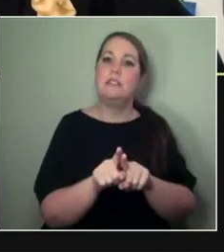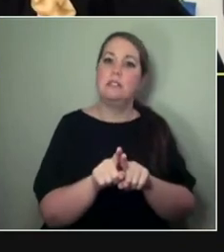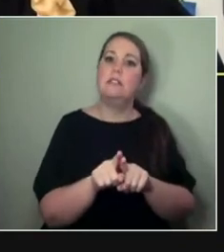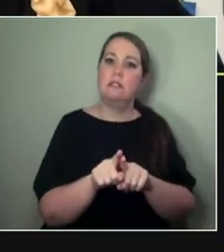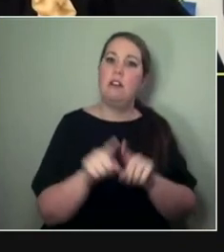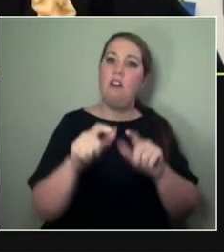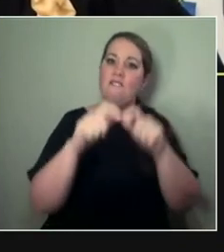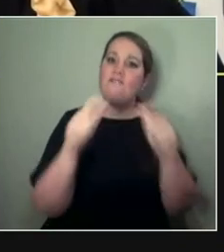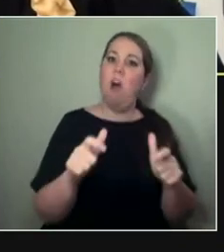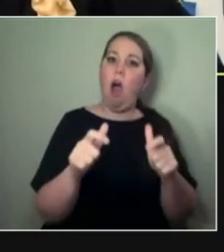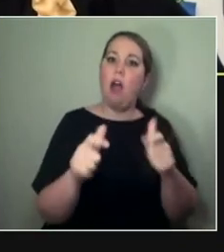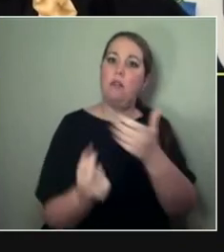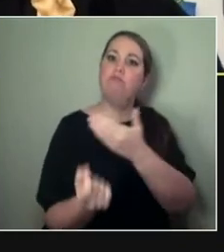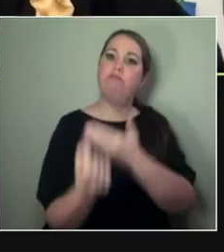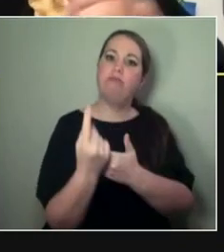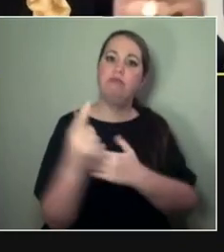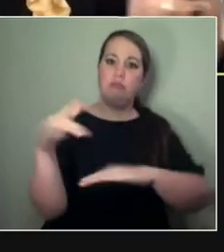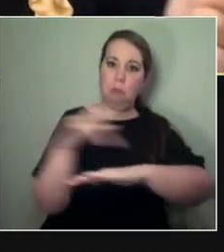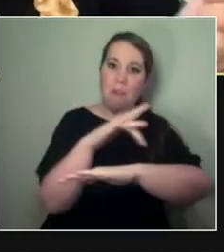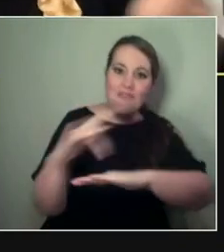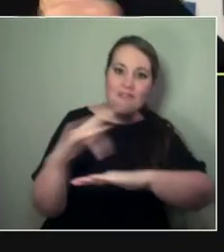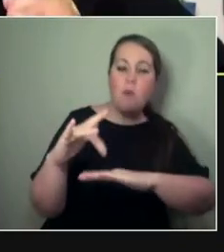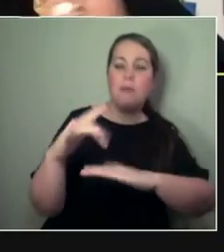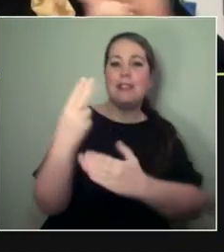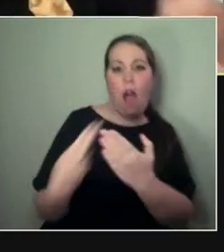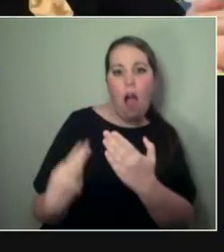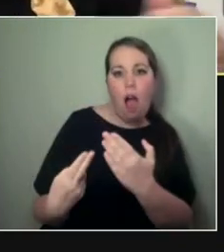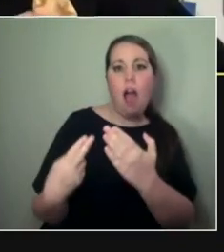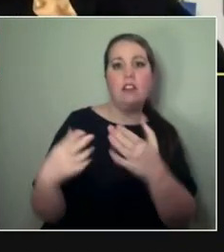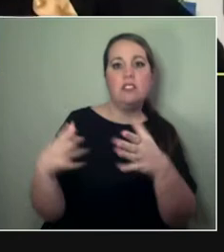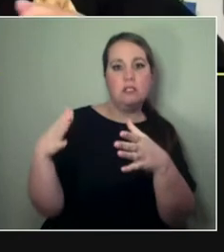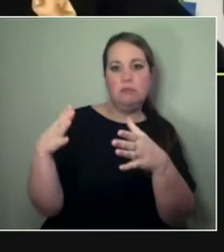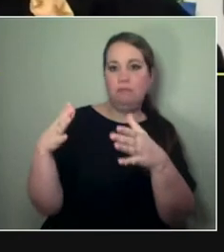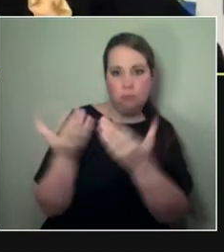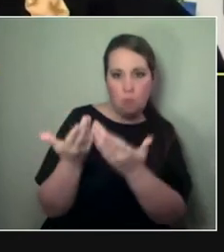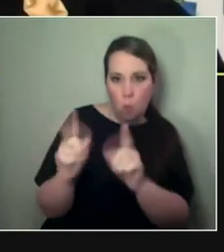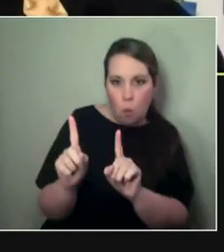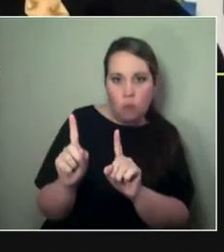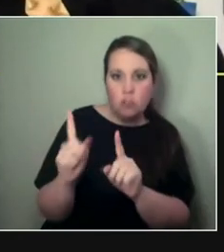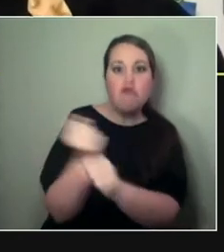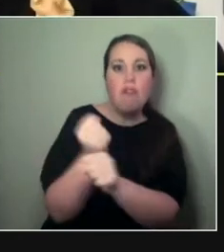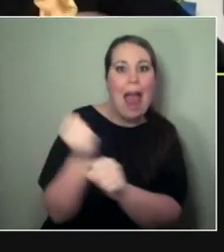Yeah, so I think it's been— Again, it's been this push-pull, this tension of kind of like, 'Do we think we could do that?